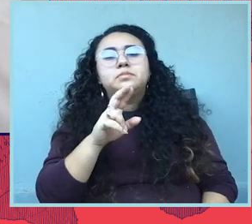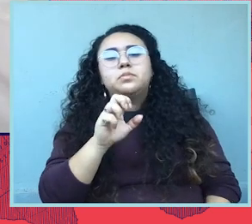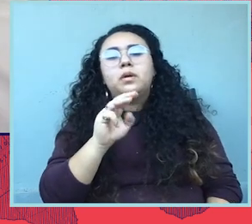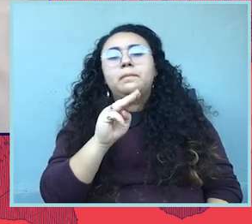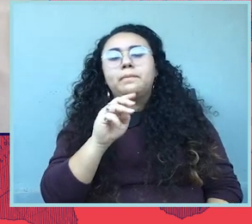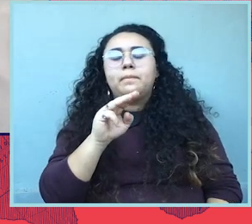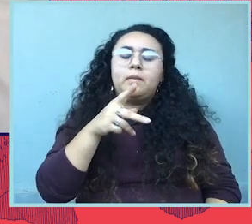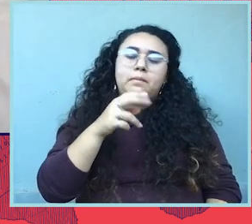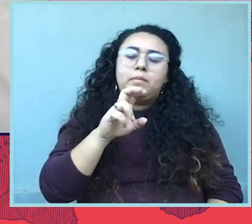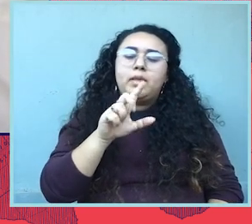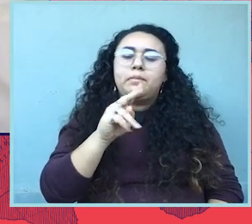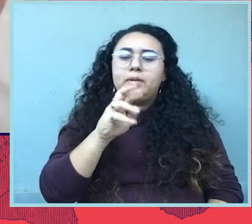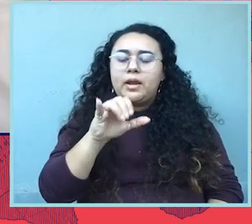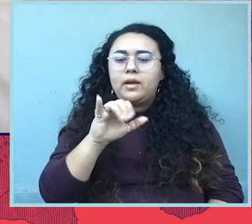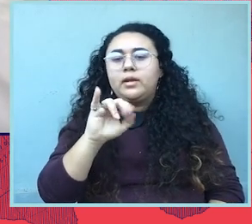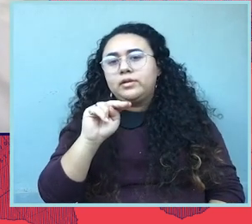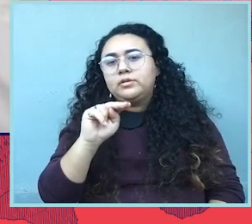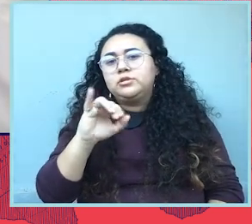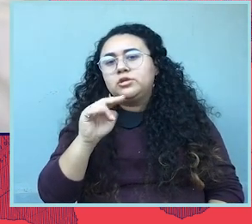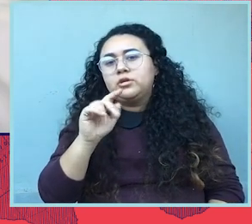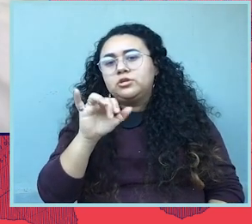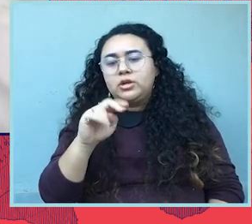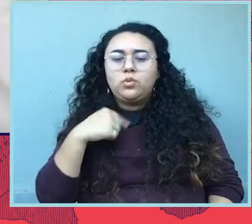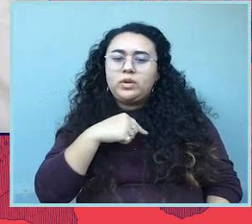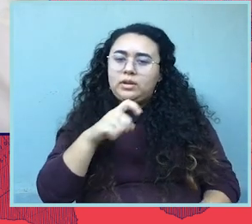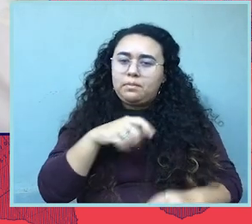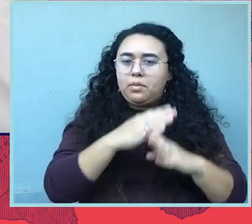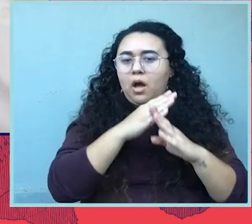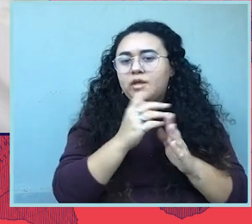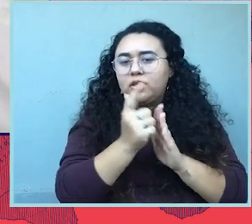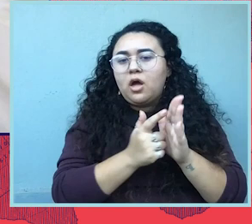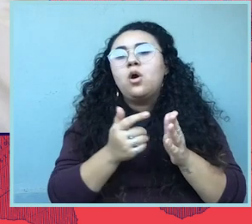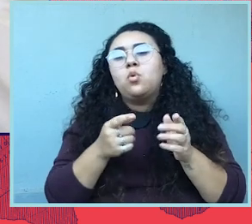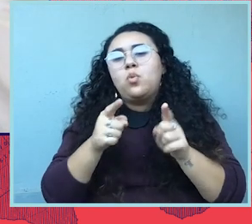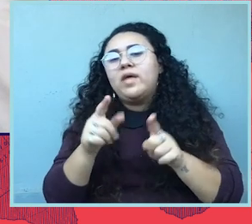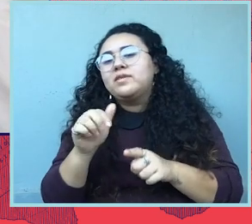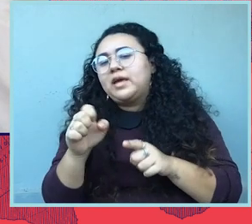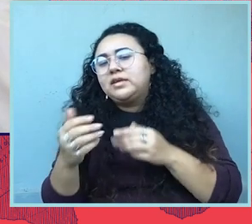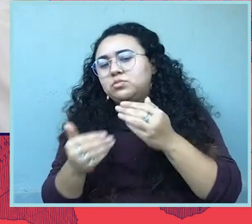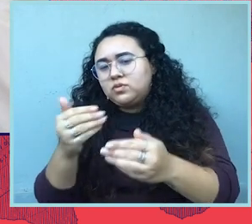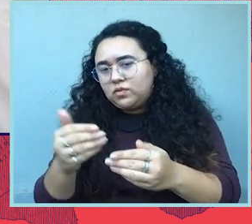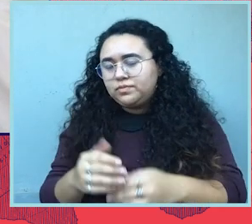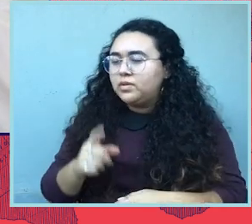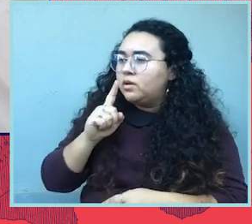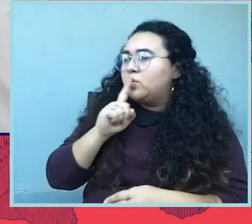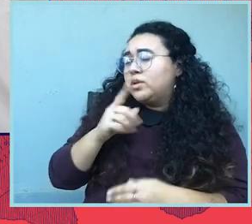So a preliminary injunction so you know, to initially block the law while the rest of the case moves forward? I appreciate that.